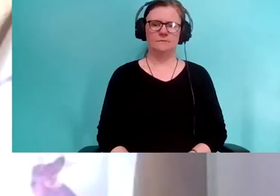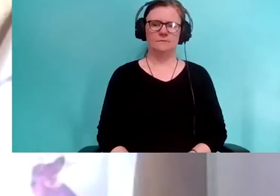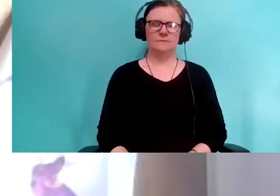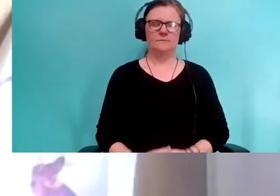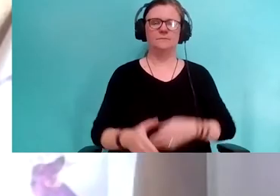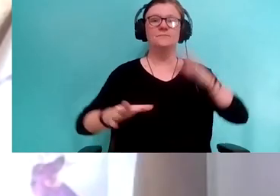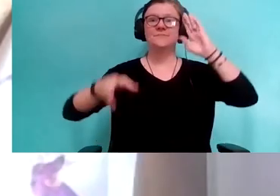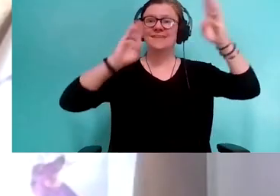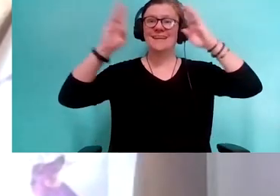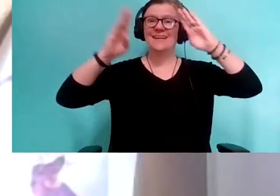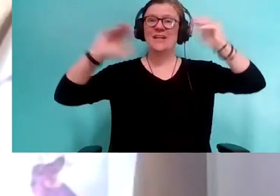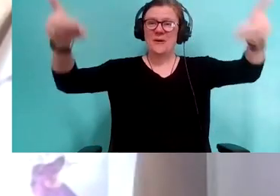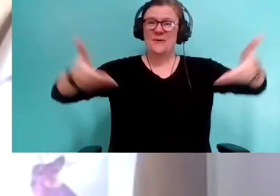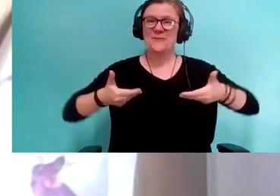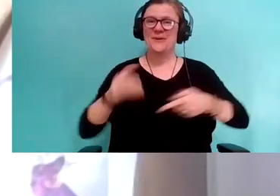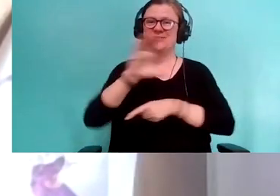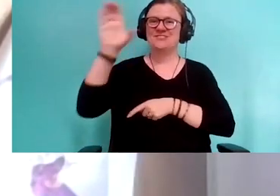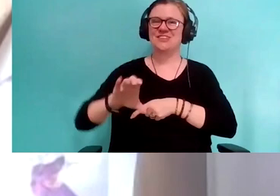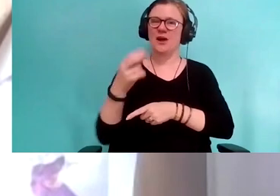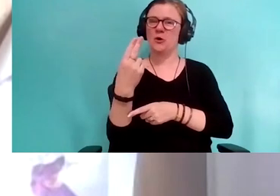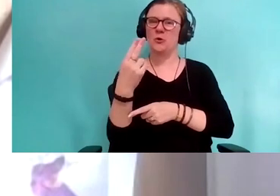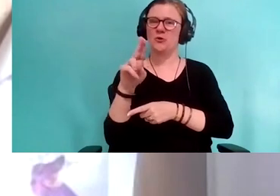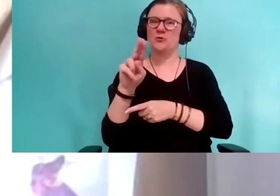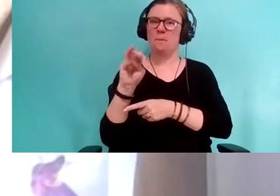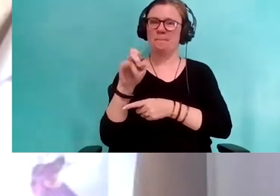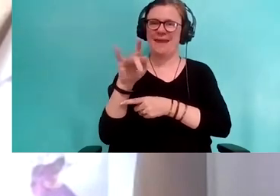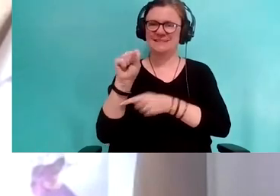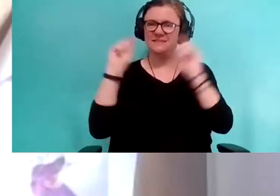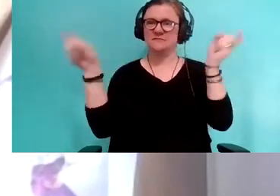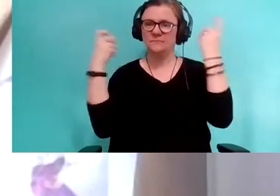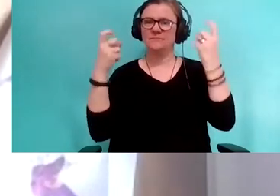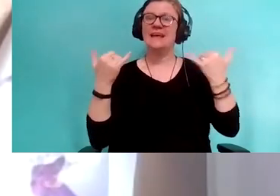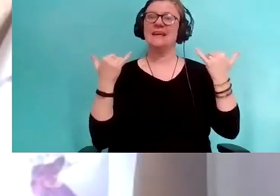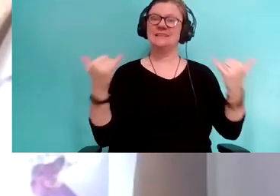Hello and welcome to the Chicago Humanities Festival and today's program, "Golem Girl," Riva Lehrer